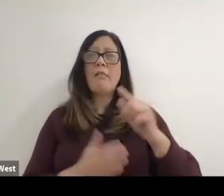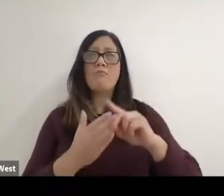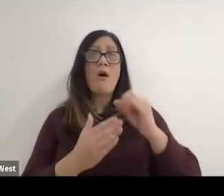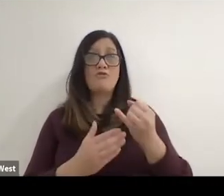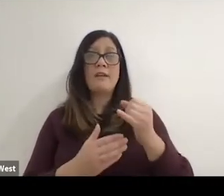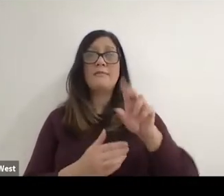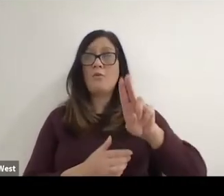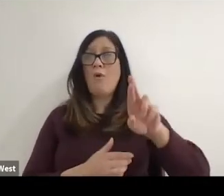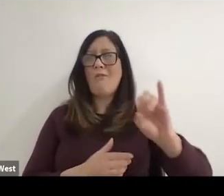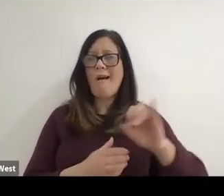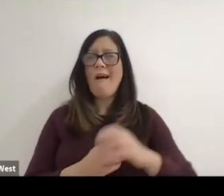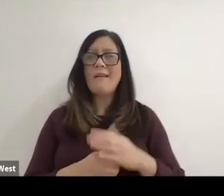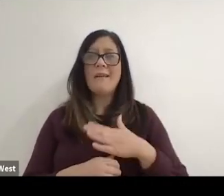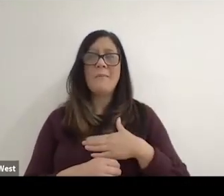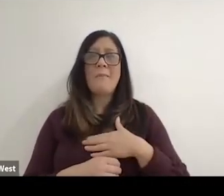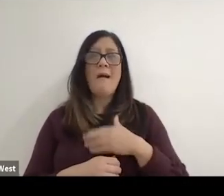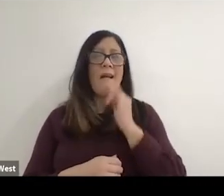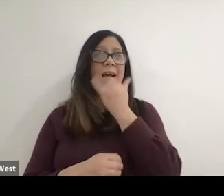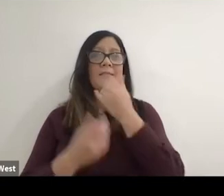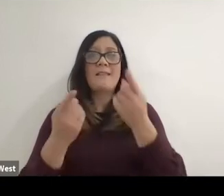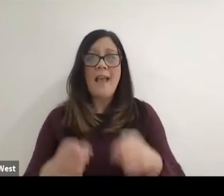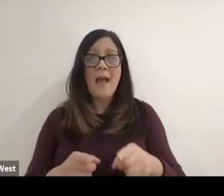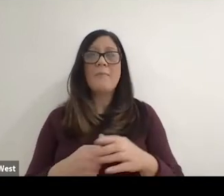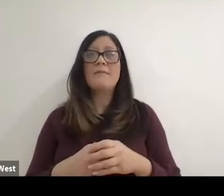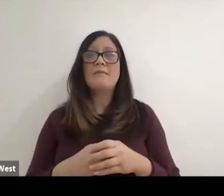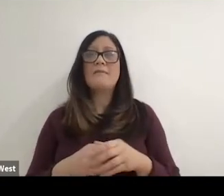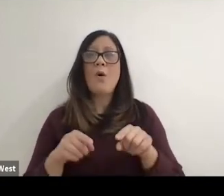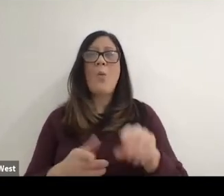while I was a student at the University and I don't know where this is.